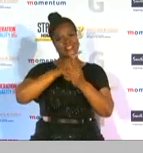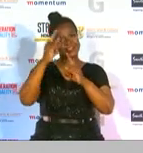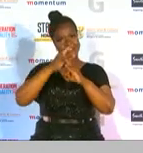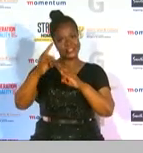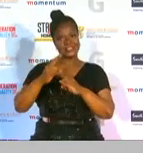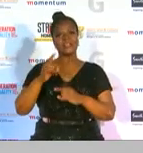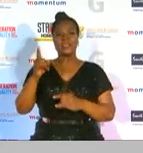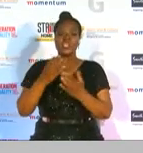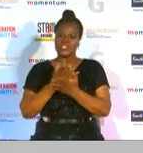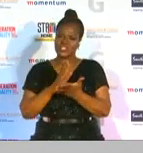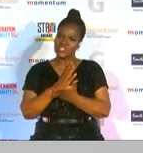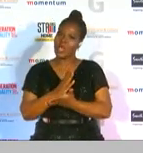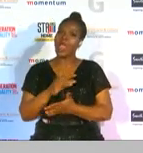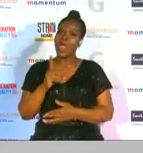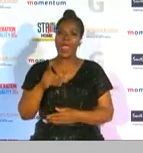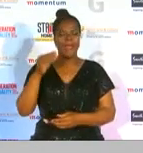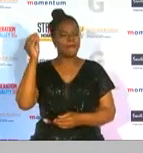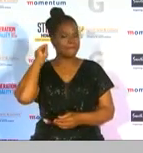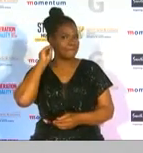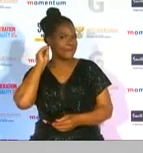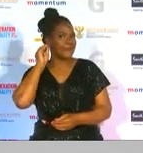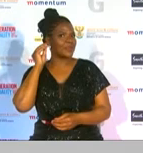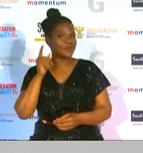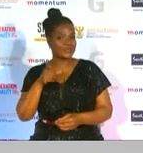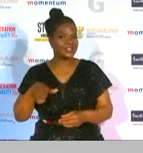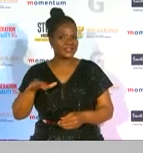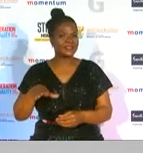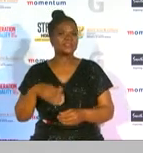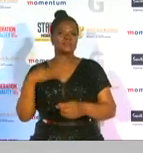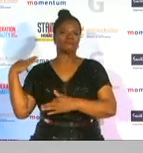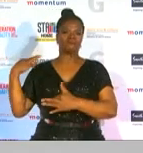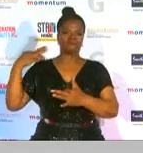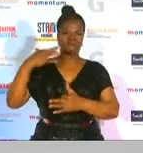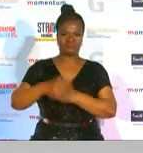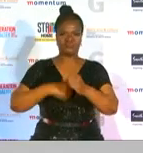this incredible recognition platform that has existed since 2006.